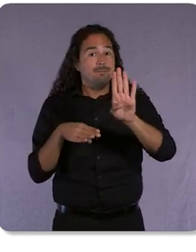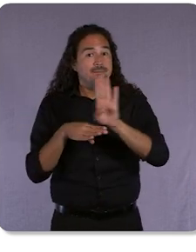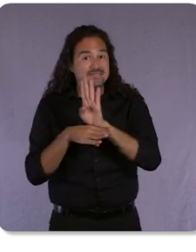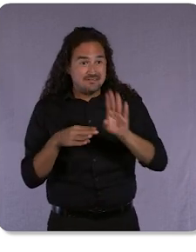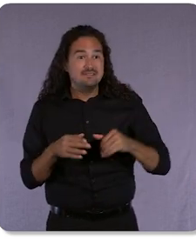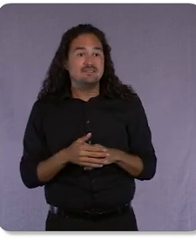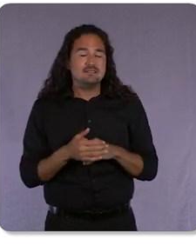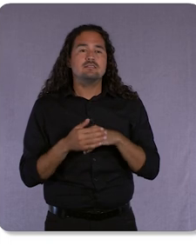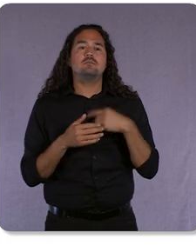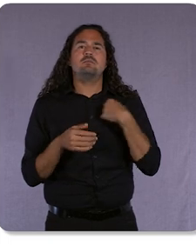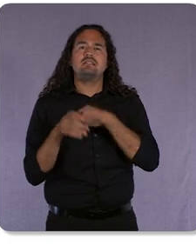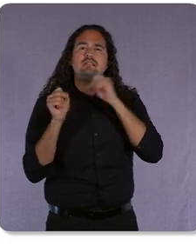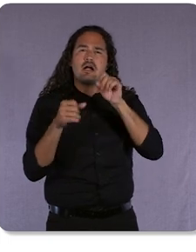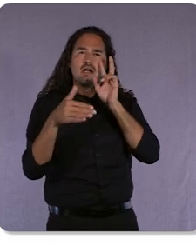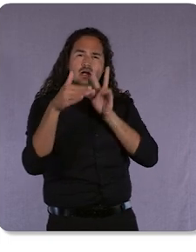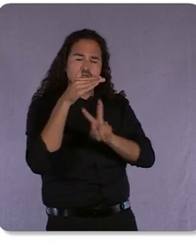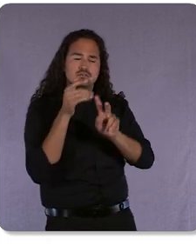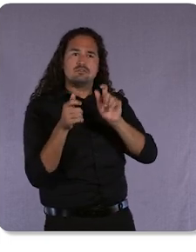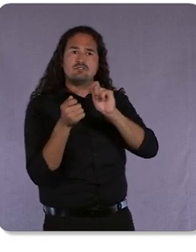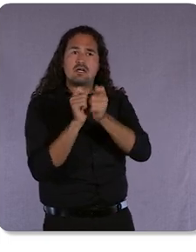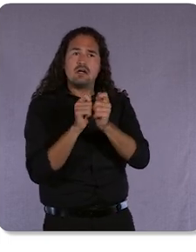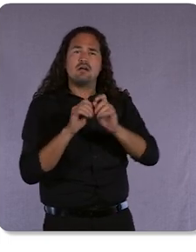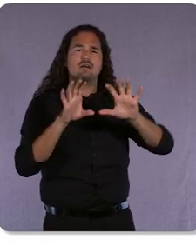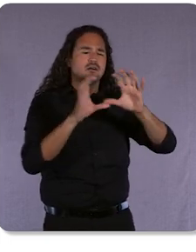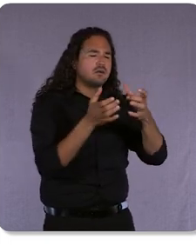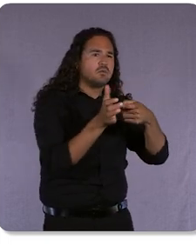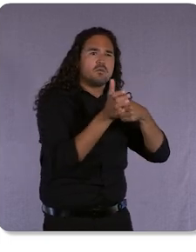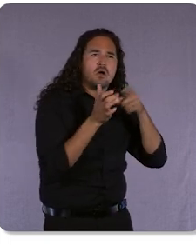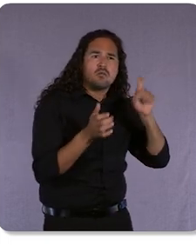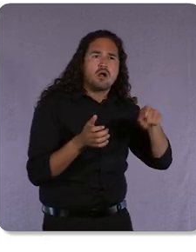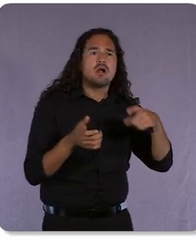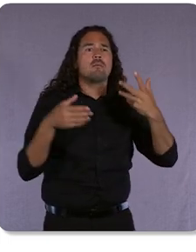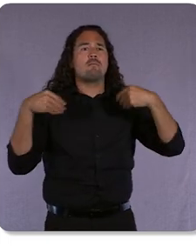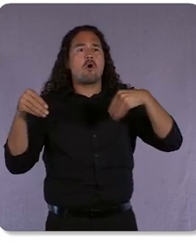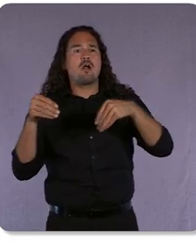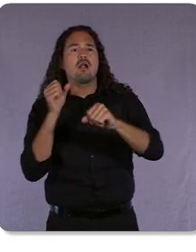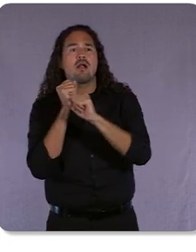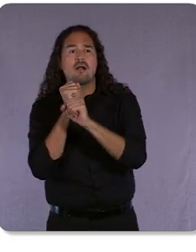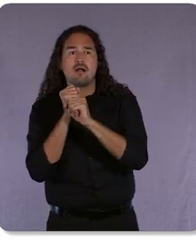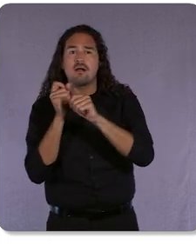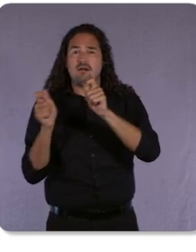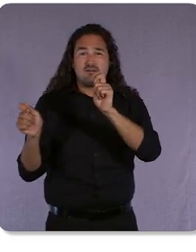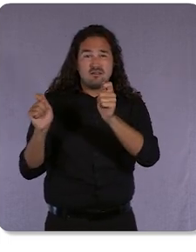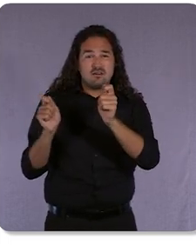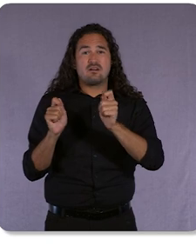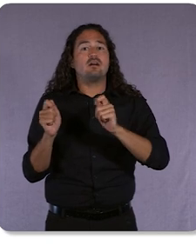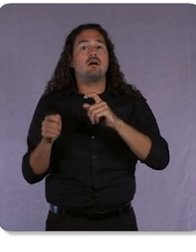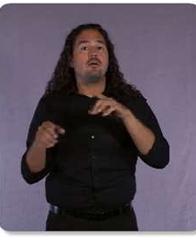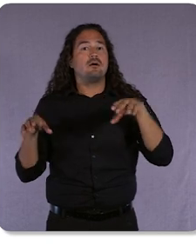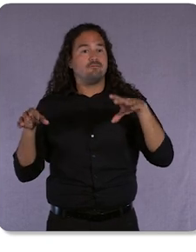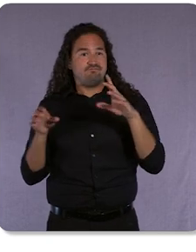market competition, and performance shifts for you better than ever before. It’s why video is more